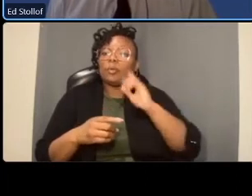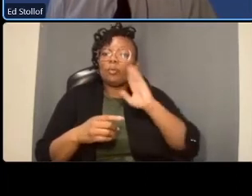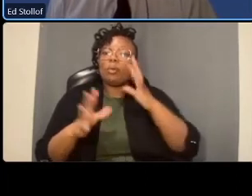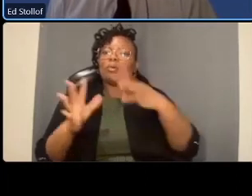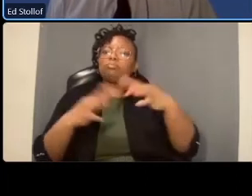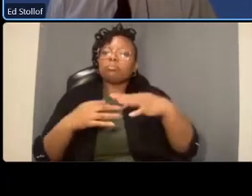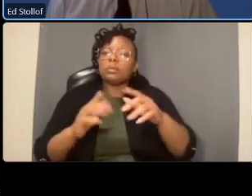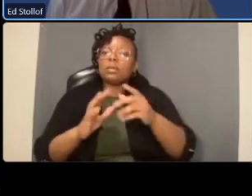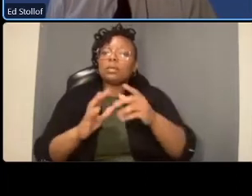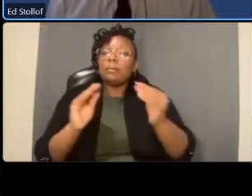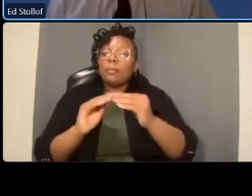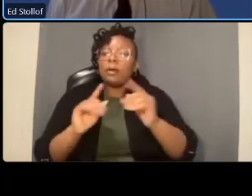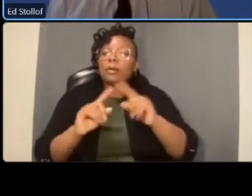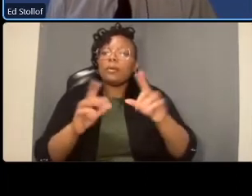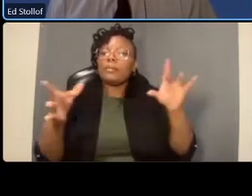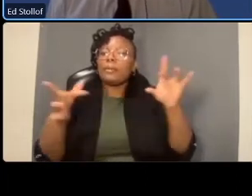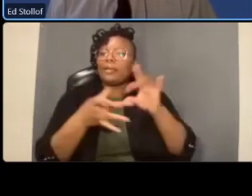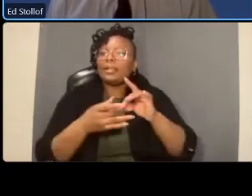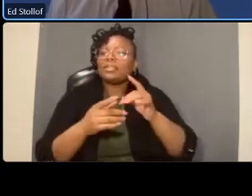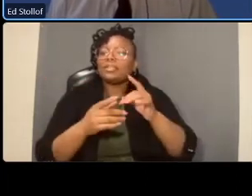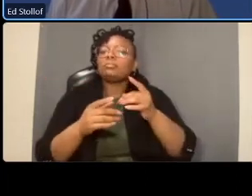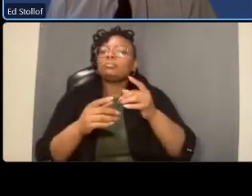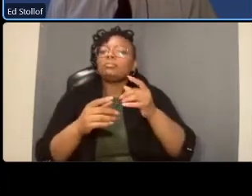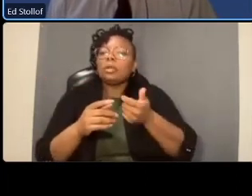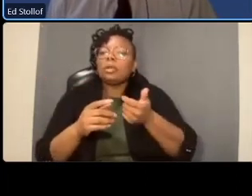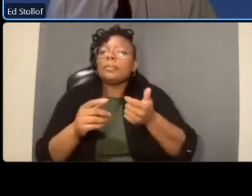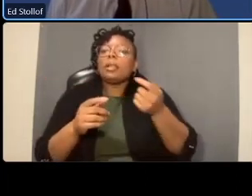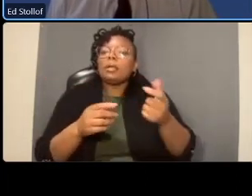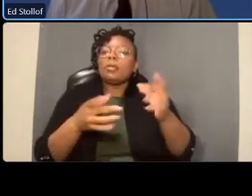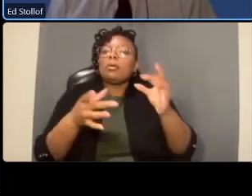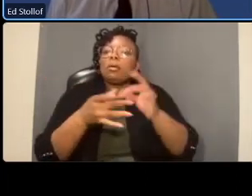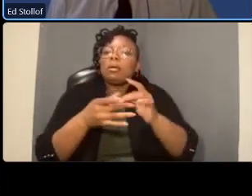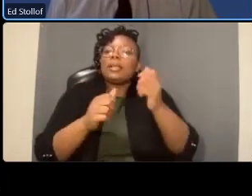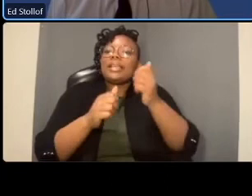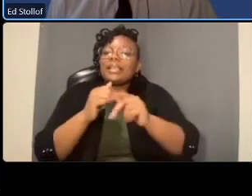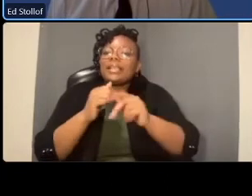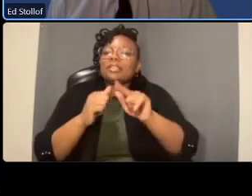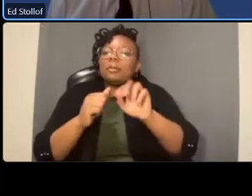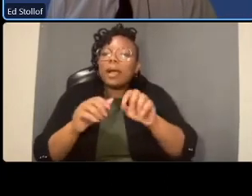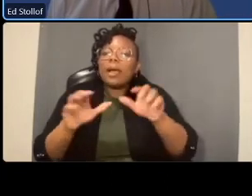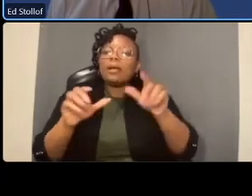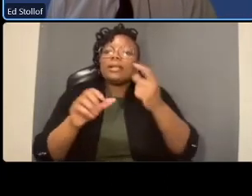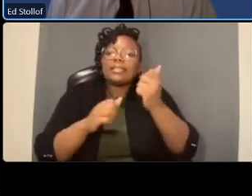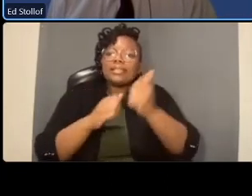so um you know at some point we will have a fully connected city of protected bicycle lanes